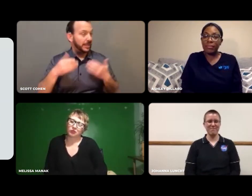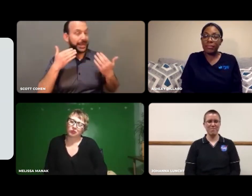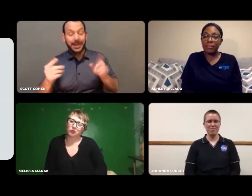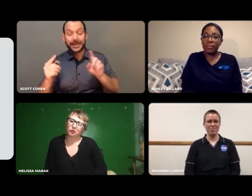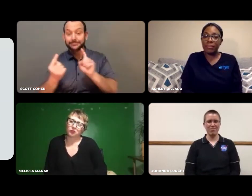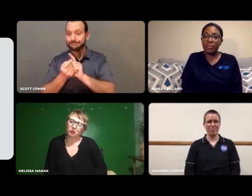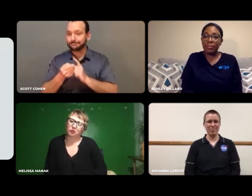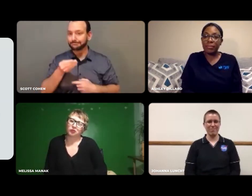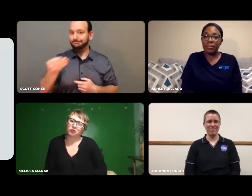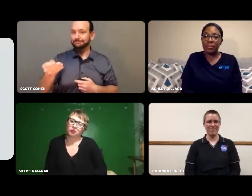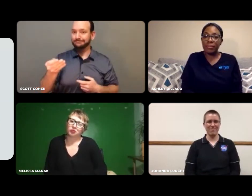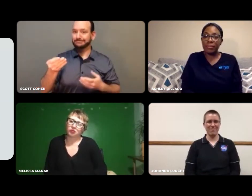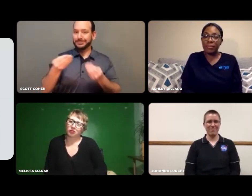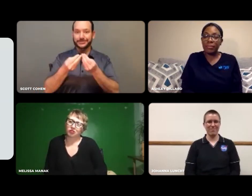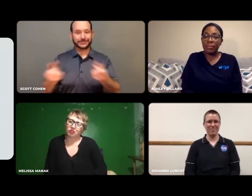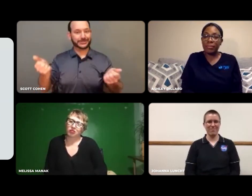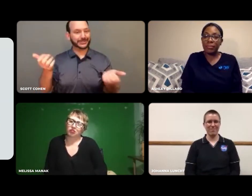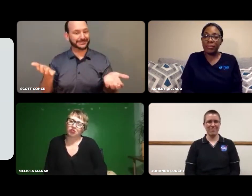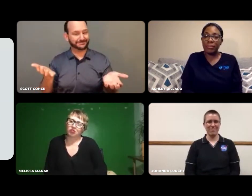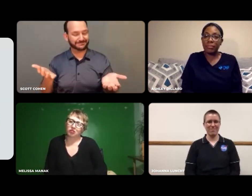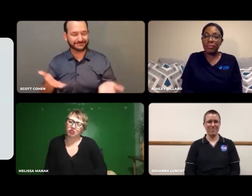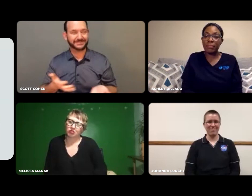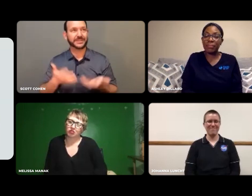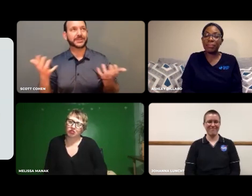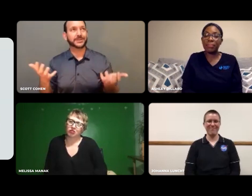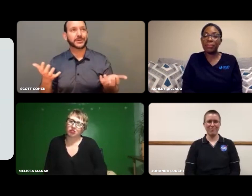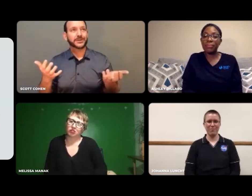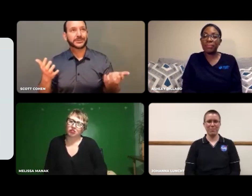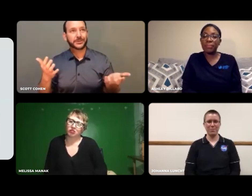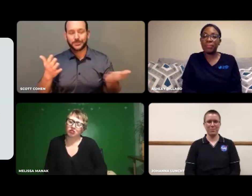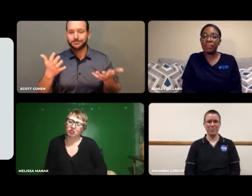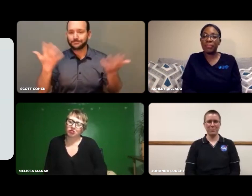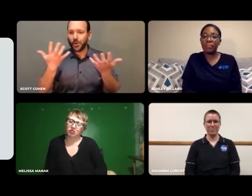Once that happened, you went ahead and told the teacher and ended up having the right answer.